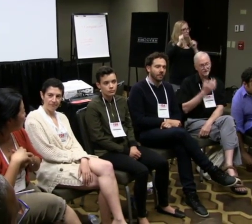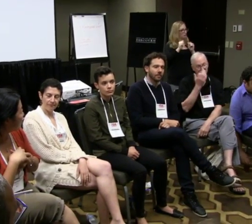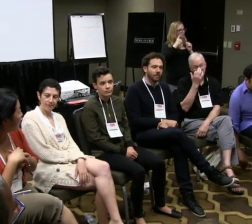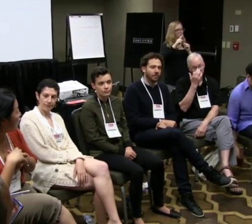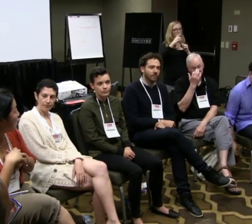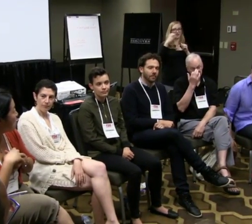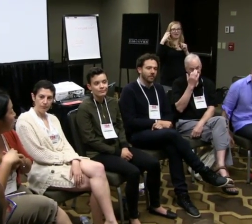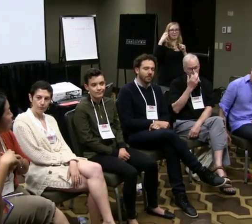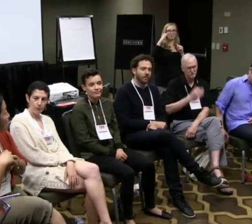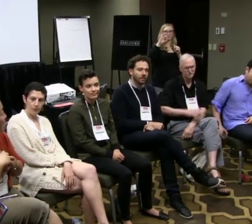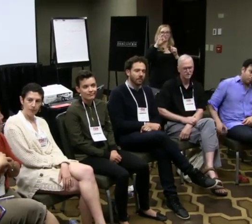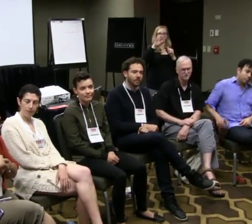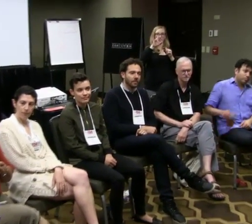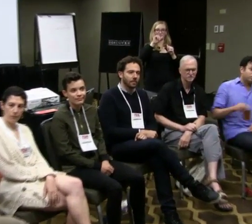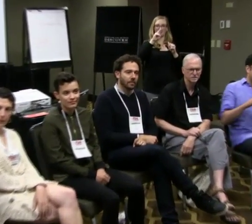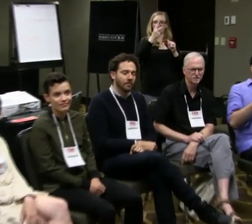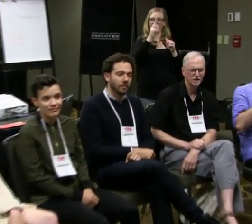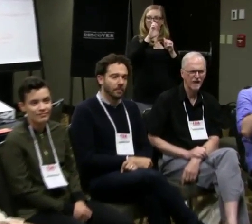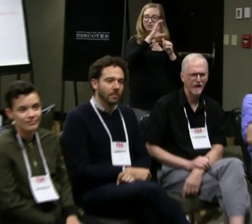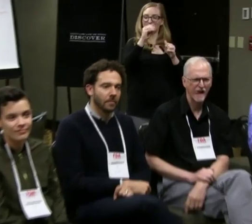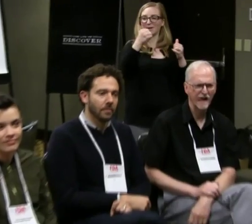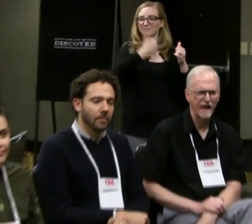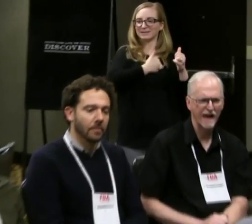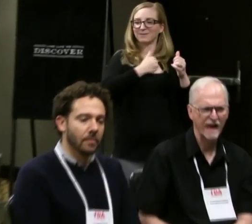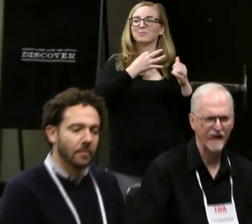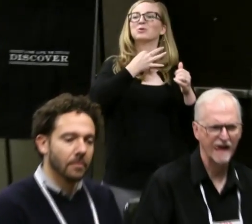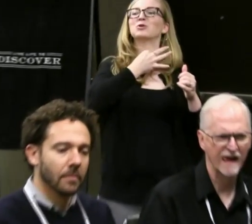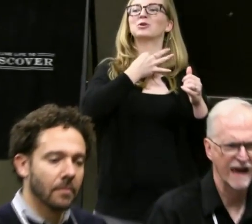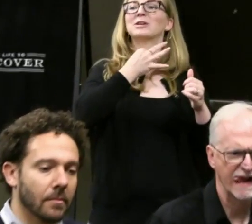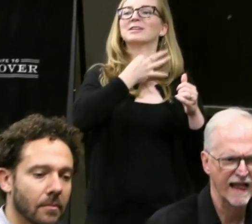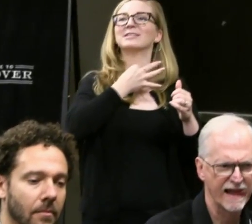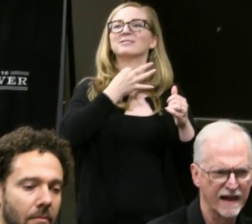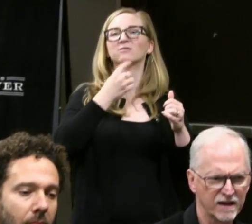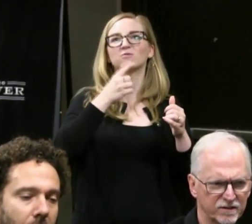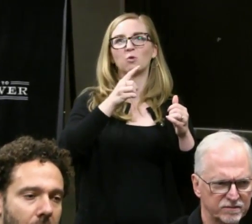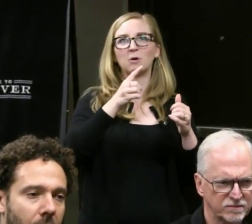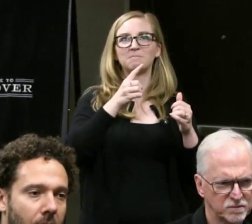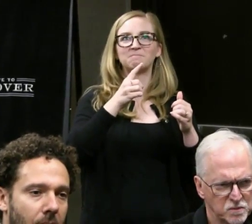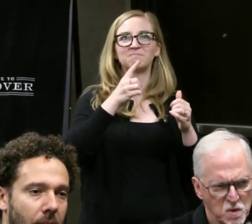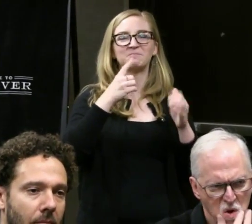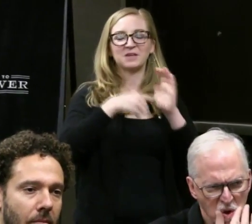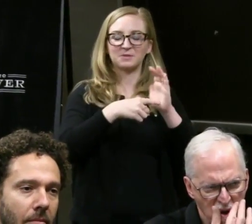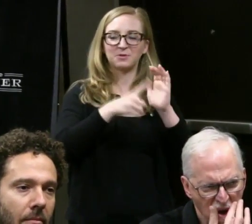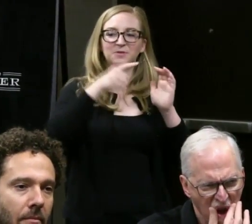And I'm wondering in the hearing community we assume that the stage manager